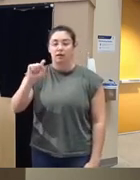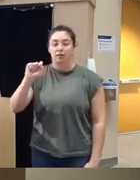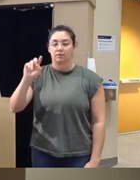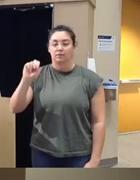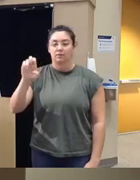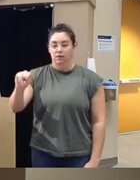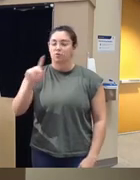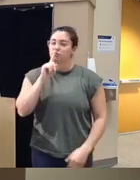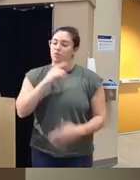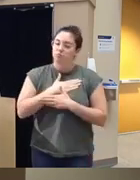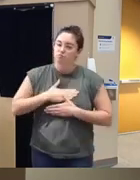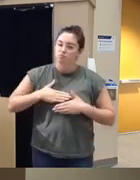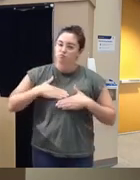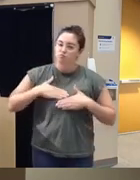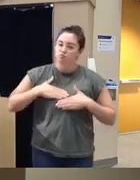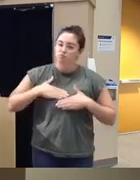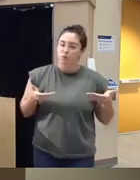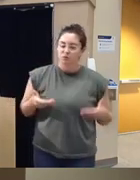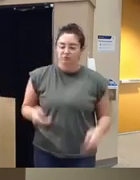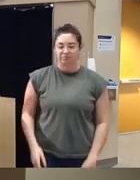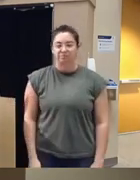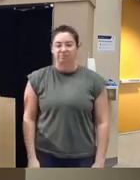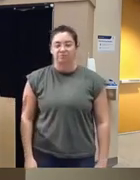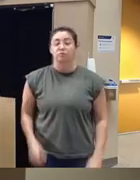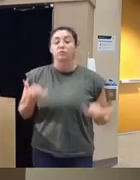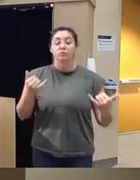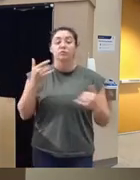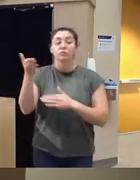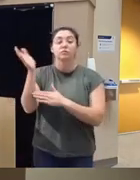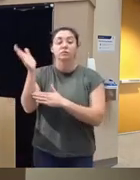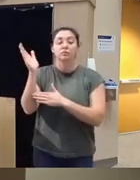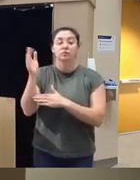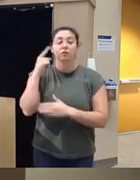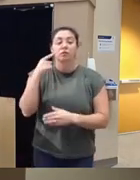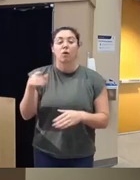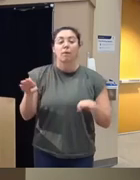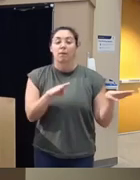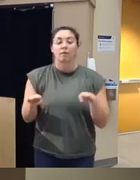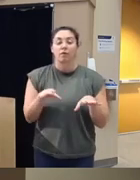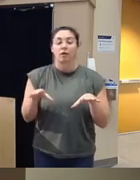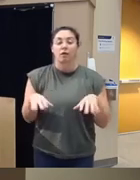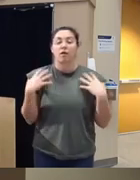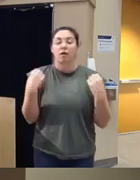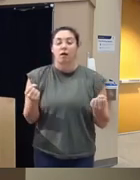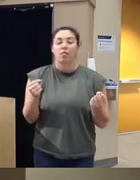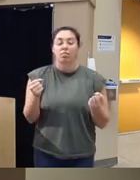me to introduce her she's right now the professor of Behavioral Health and and forensic psychology